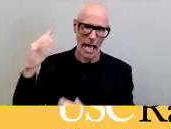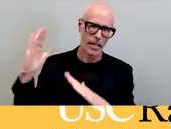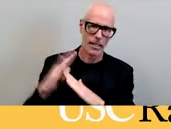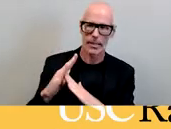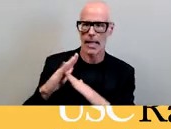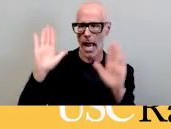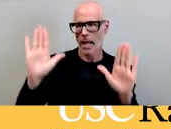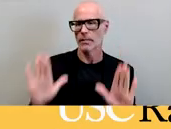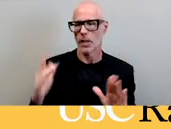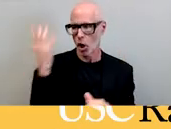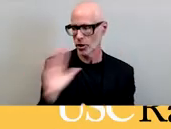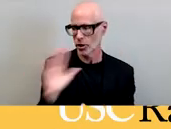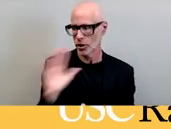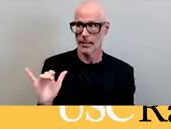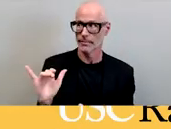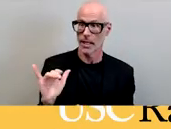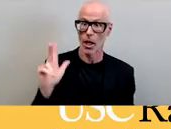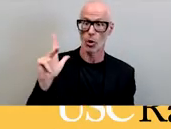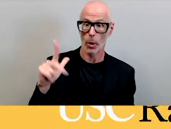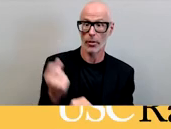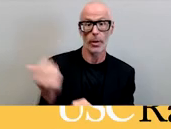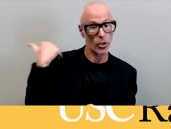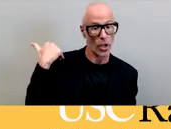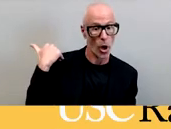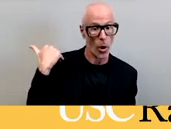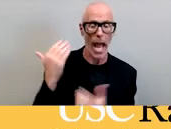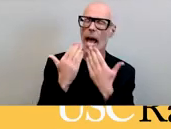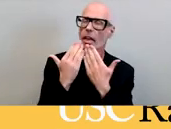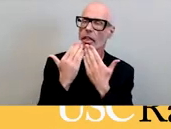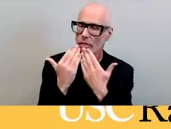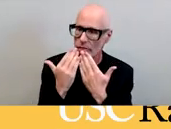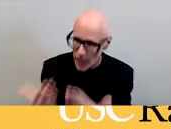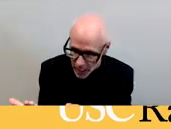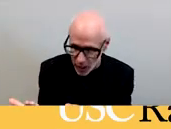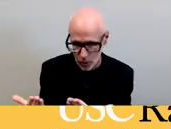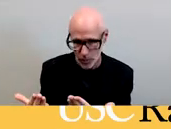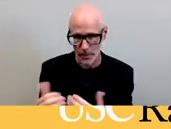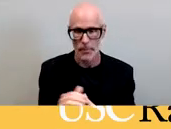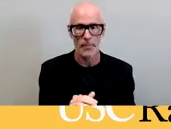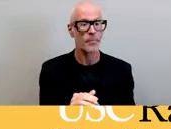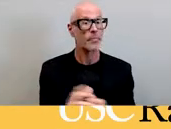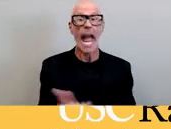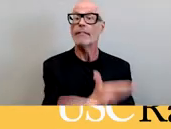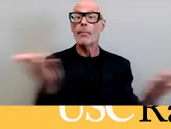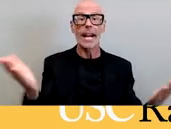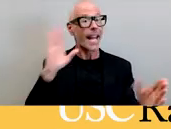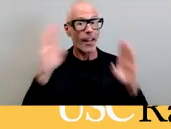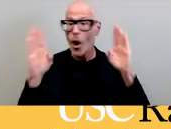me 23 years ago um i thank you from the bottom of my heart everybody hello it is really really